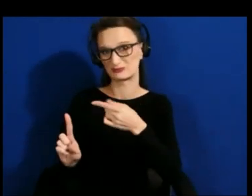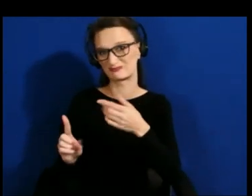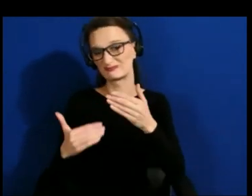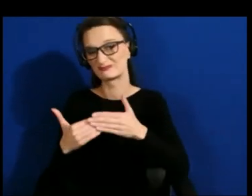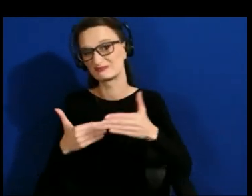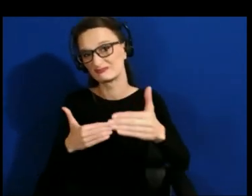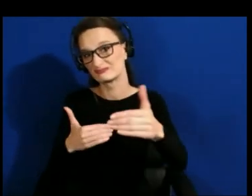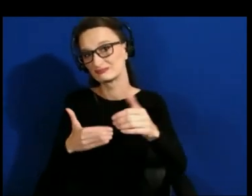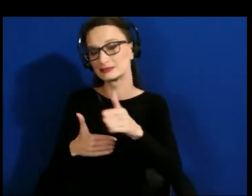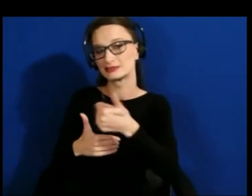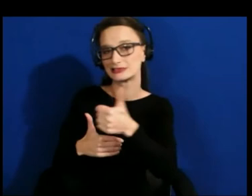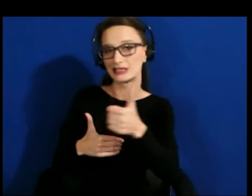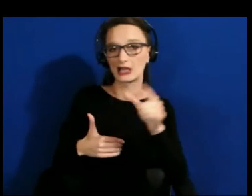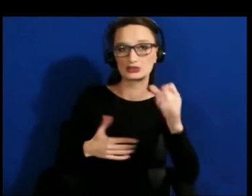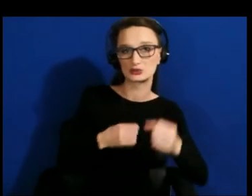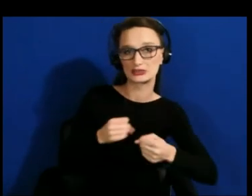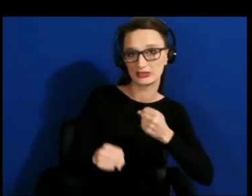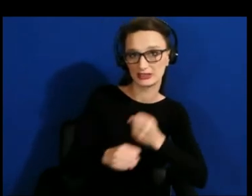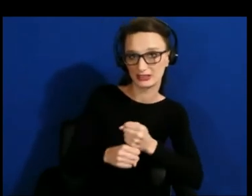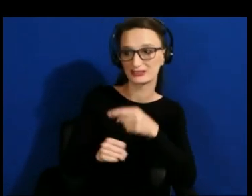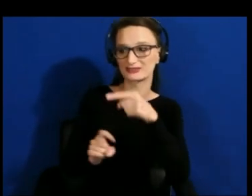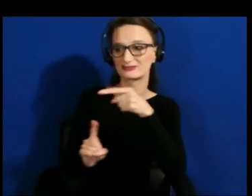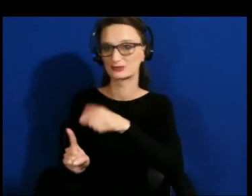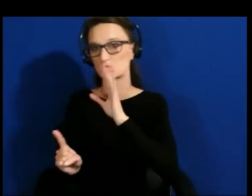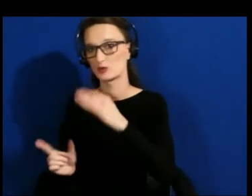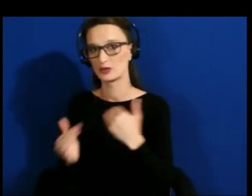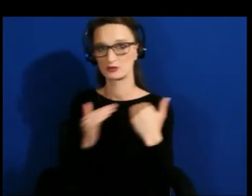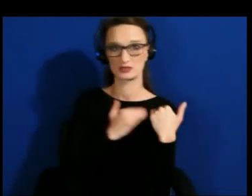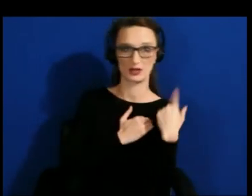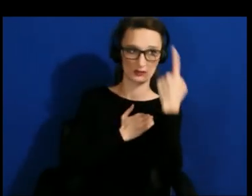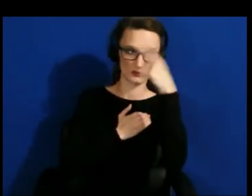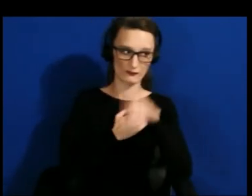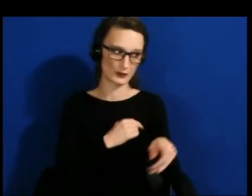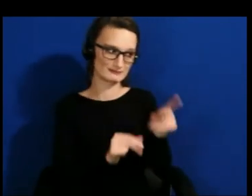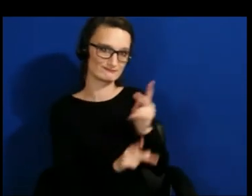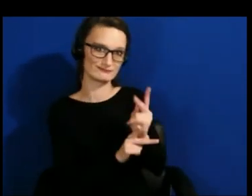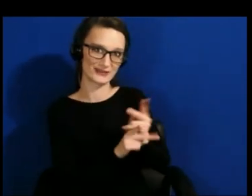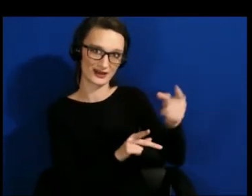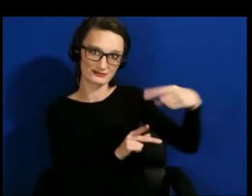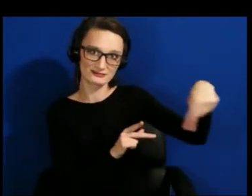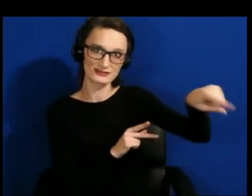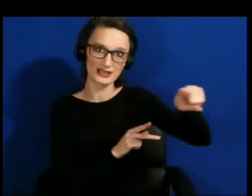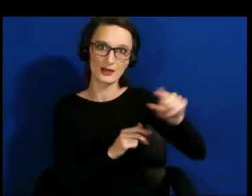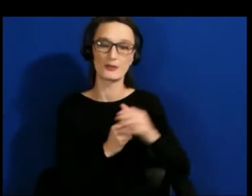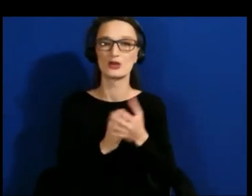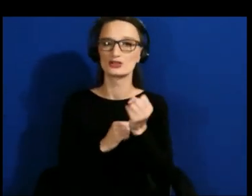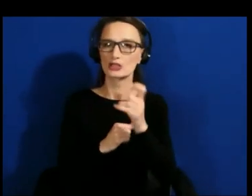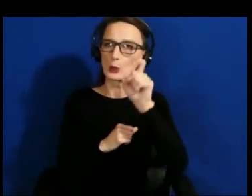coupled with the lack of technology that's really in place to help empower caregivers and teachers